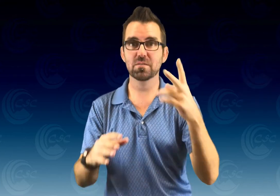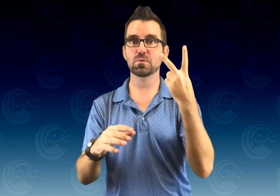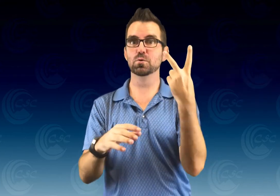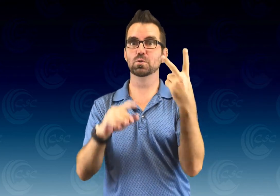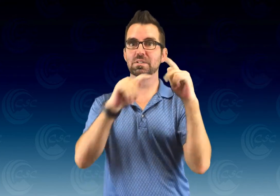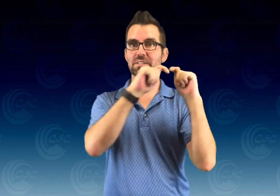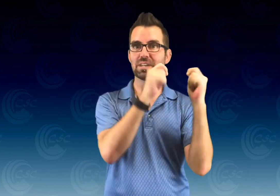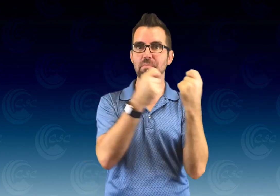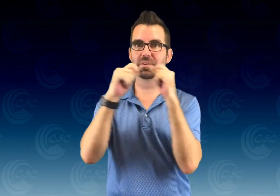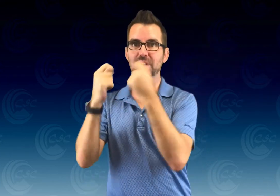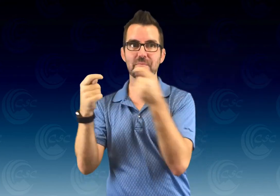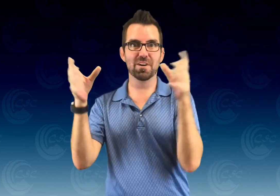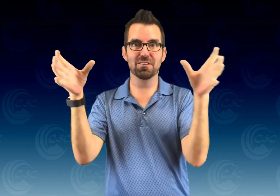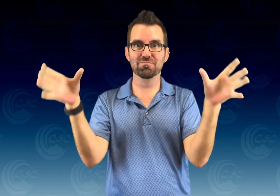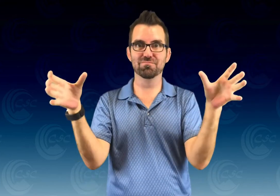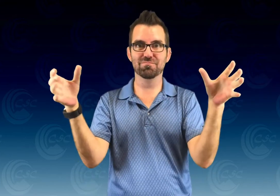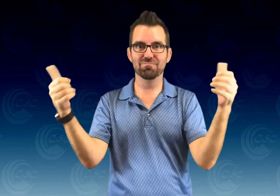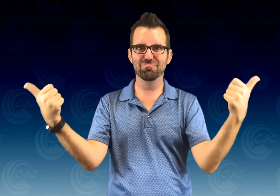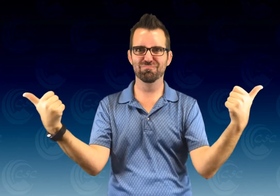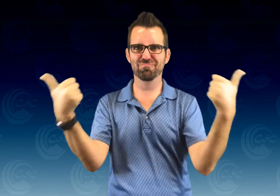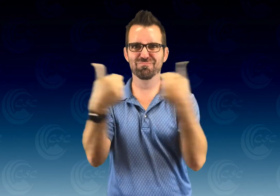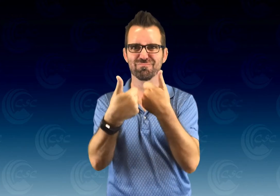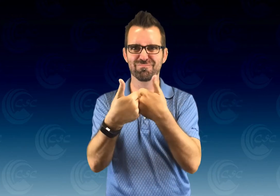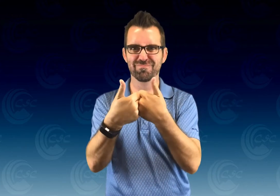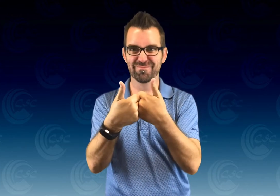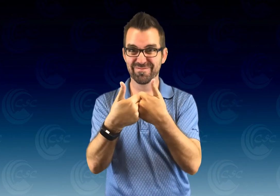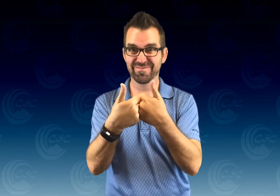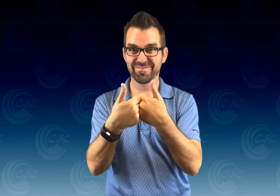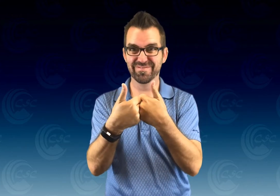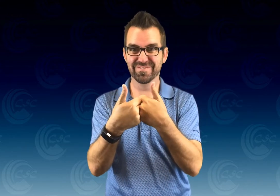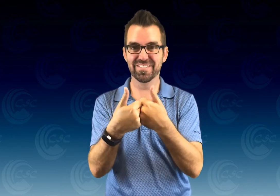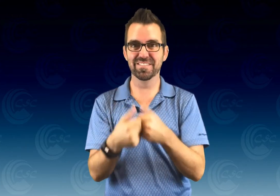We will be divided into two opposing teams!